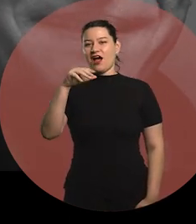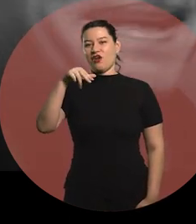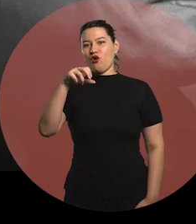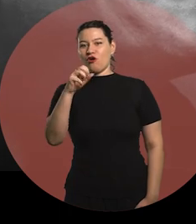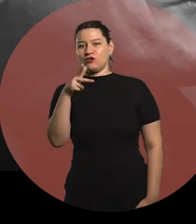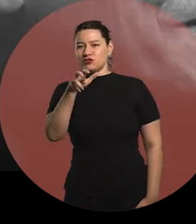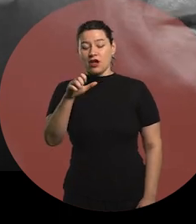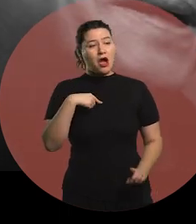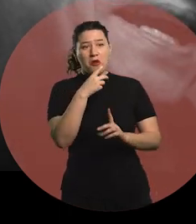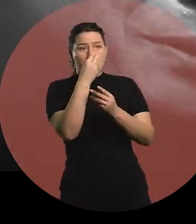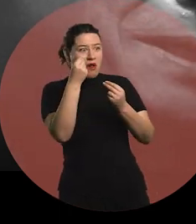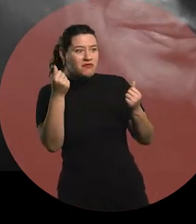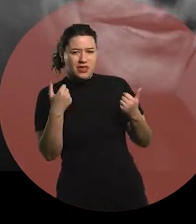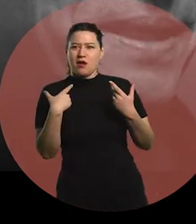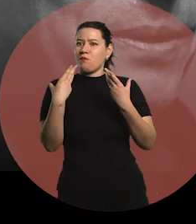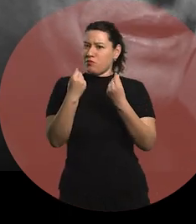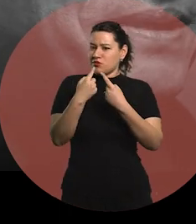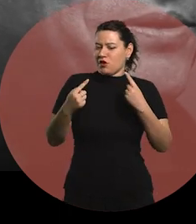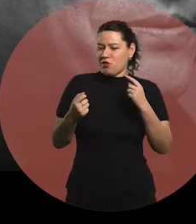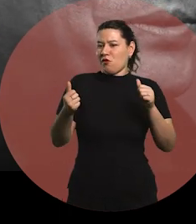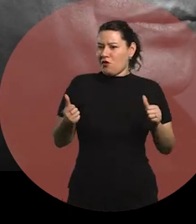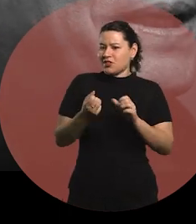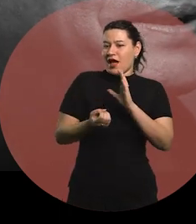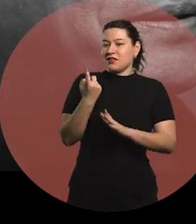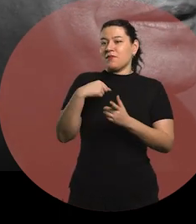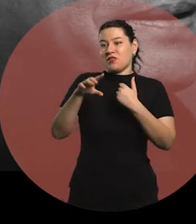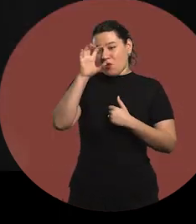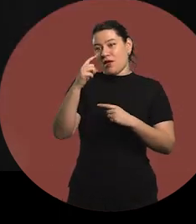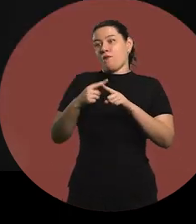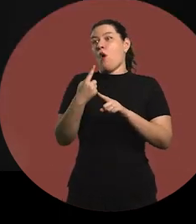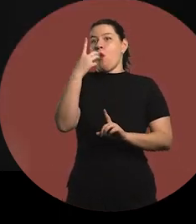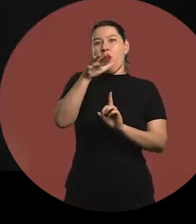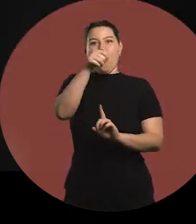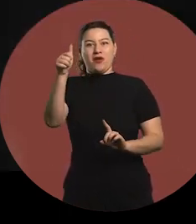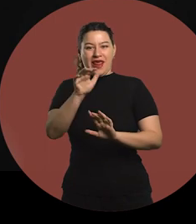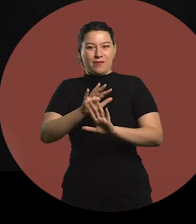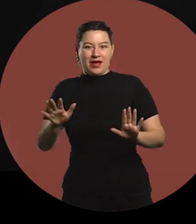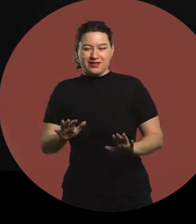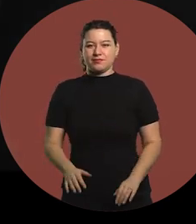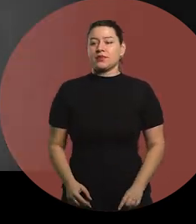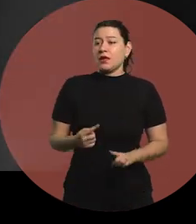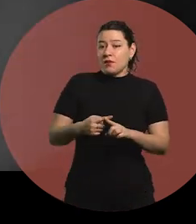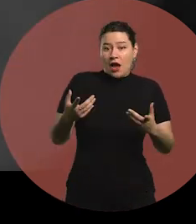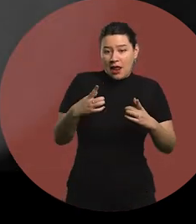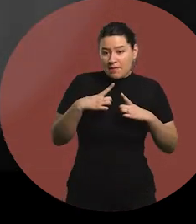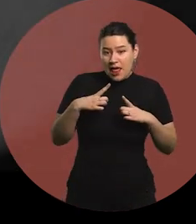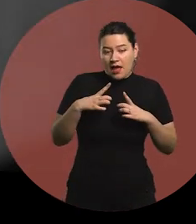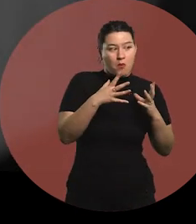Sometimes you do several things, but they remember you only for one thing, that is... Very good. You're here for now, we have to wait for them to pick us up.